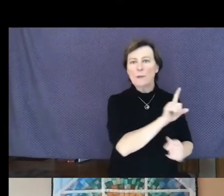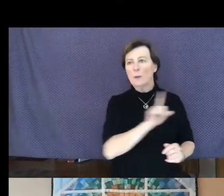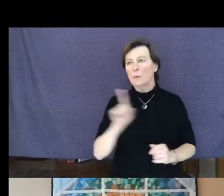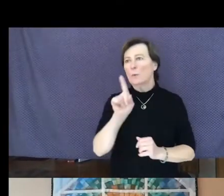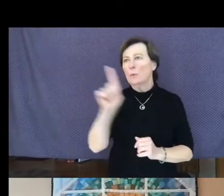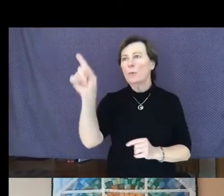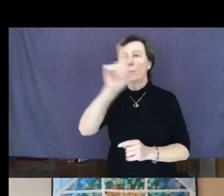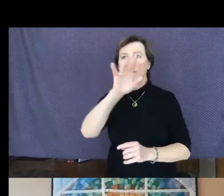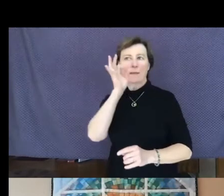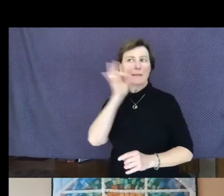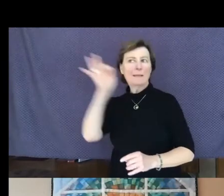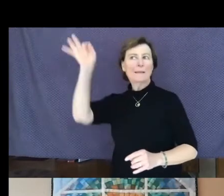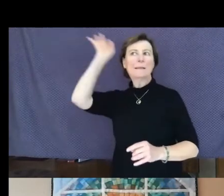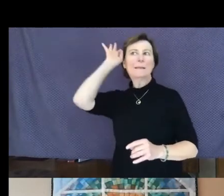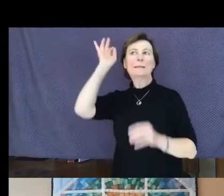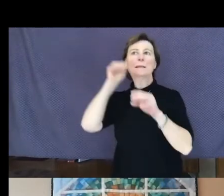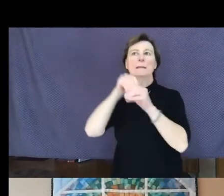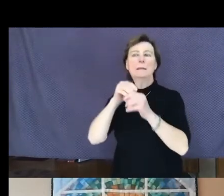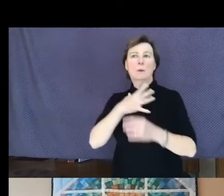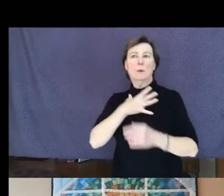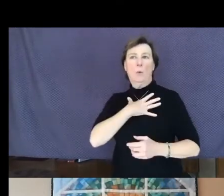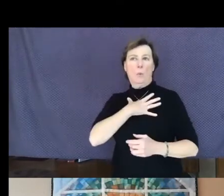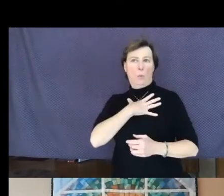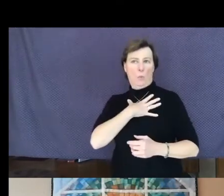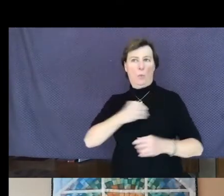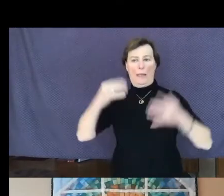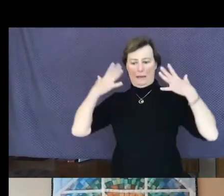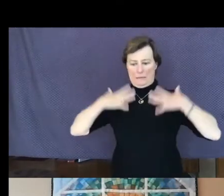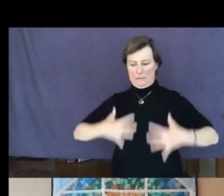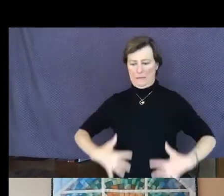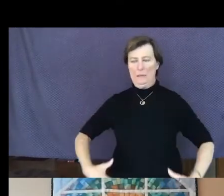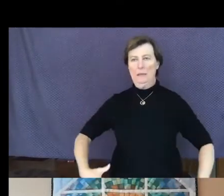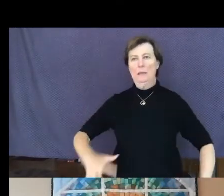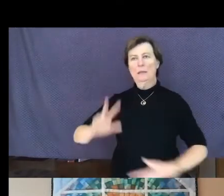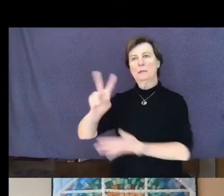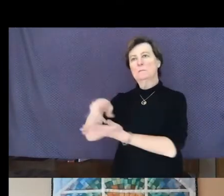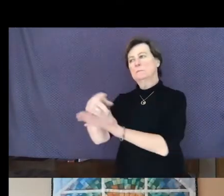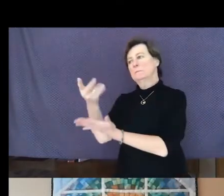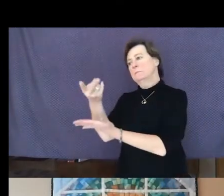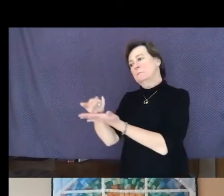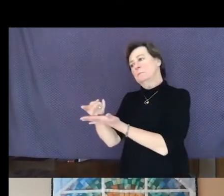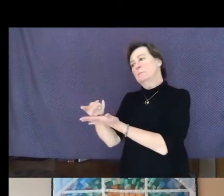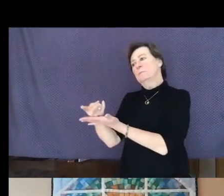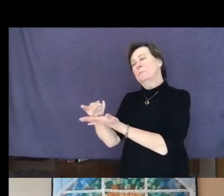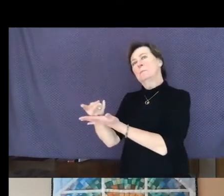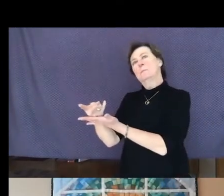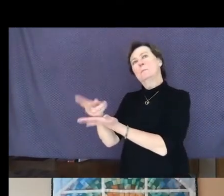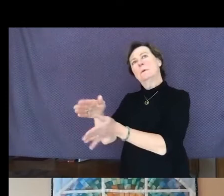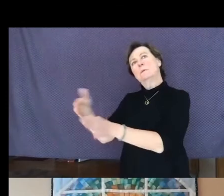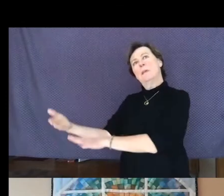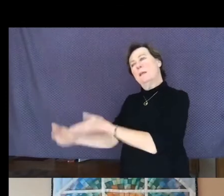poncho lies dead by the side of the road. You must see how this